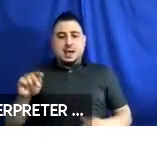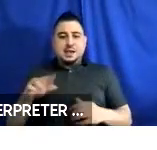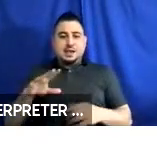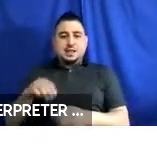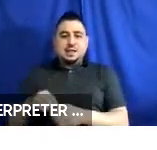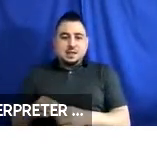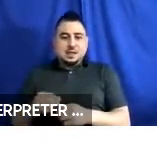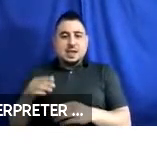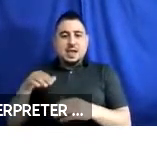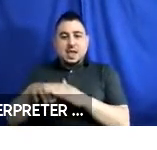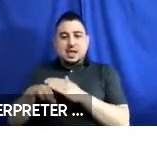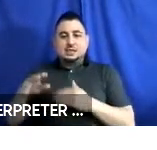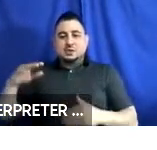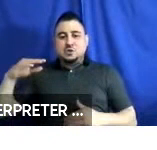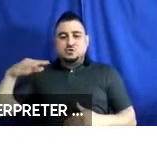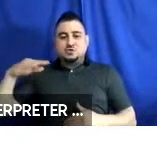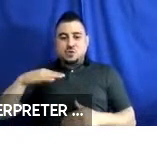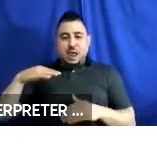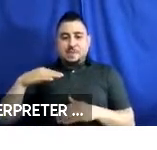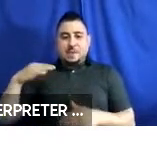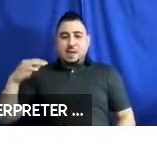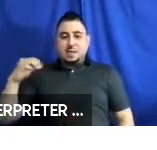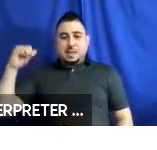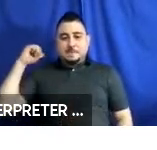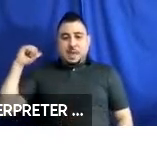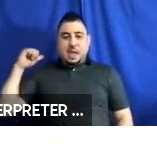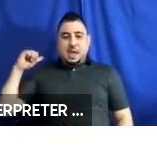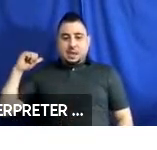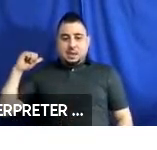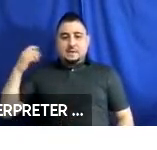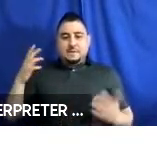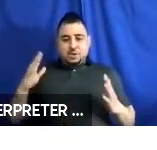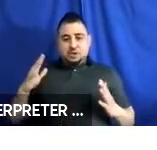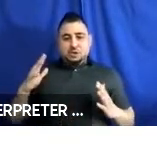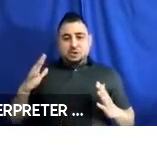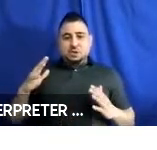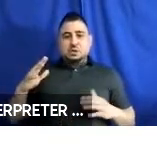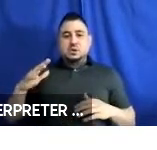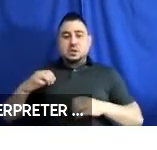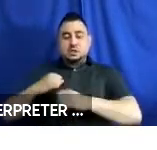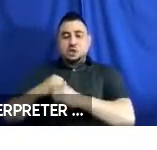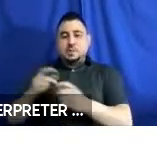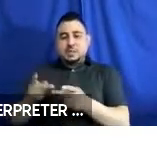an access ramp located at the rear doorway, a wheelchair securement space on the roadside